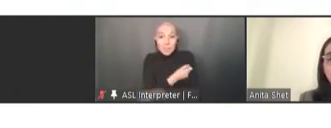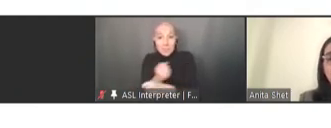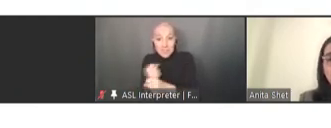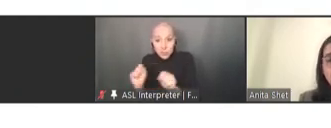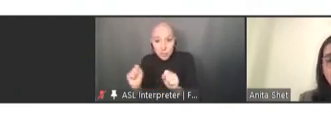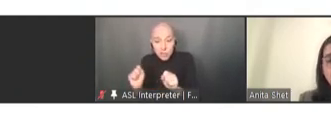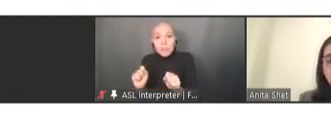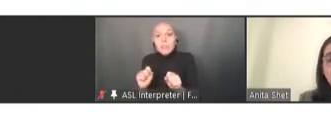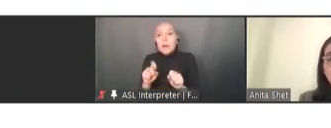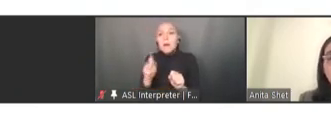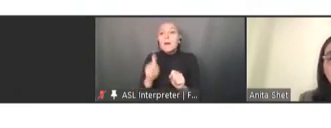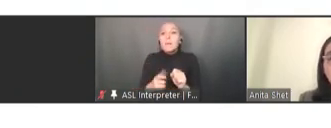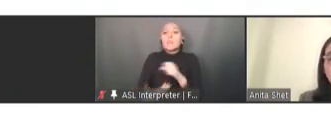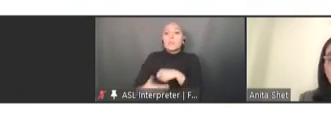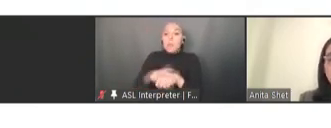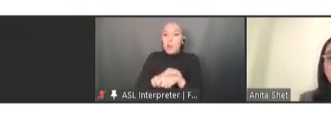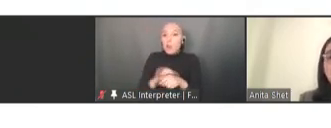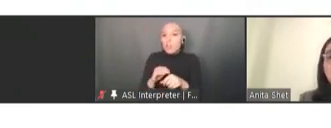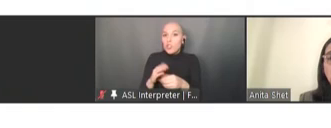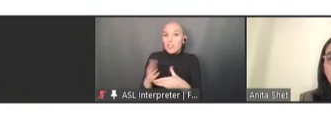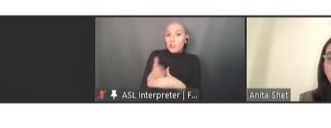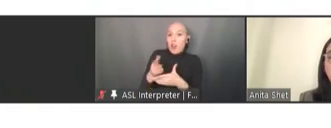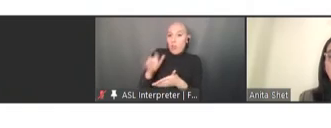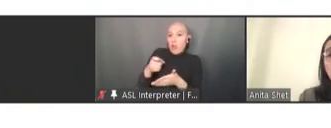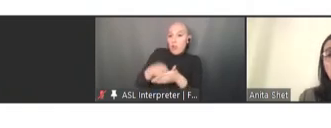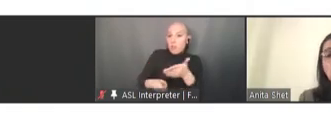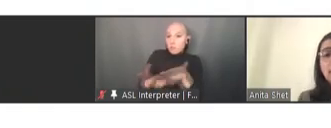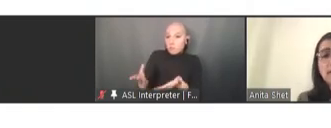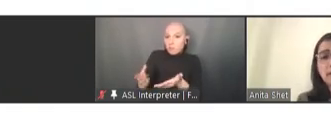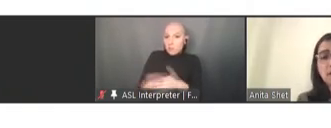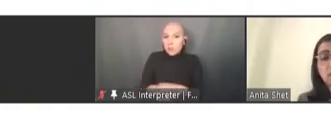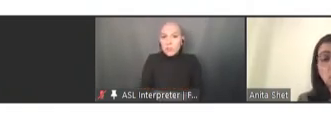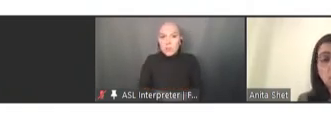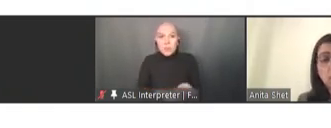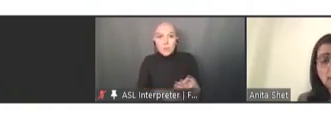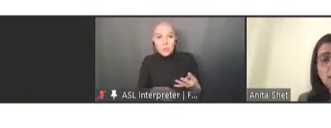leverage the COVID vaccine roll out, which has gotten the attention of the world,